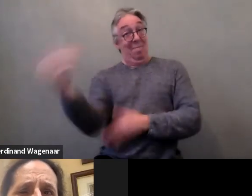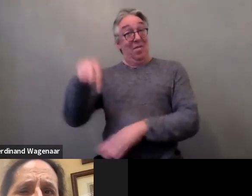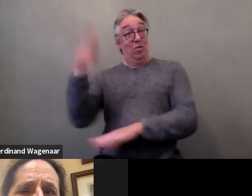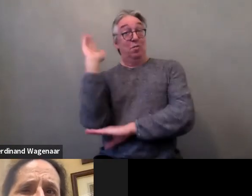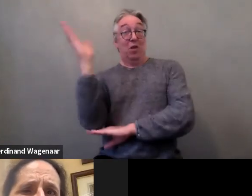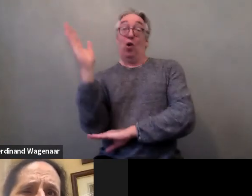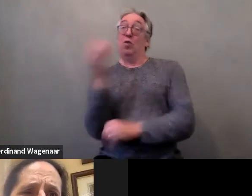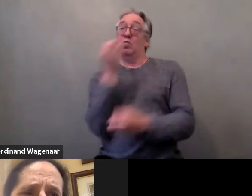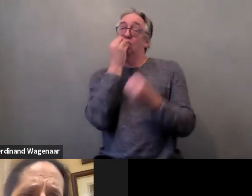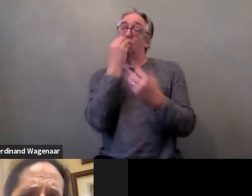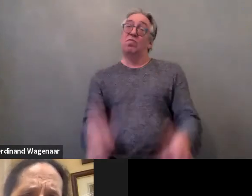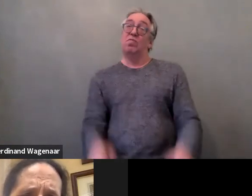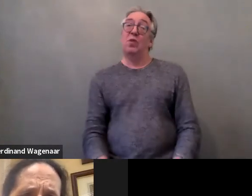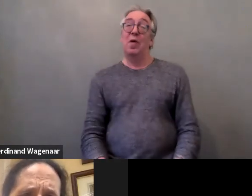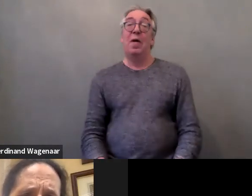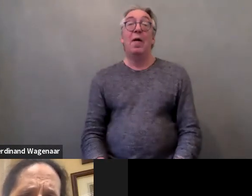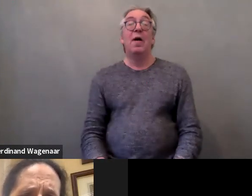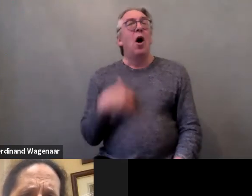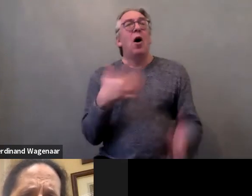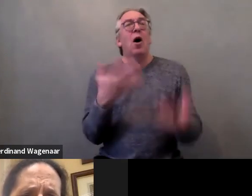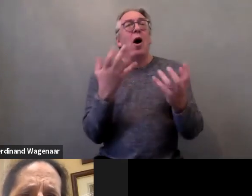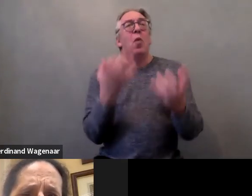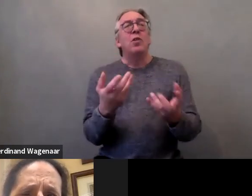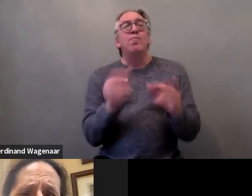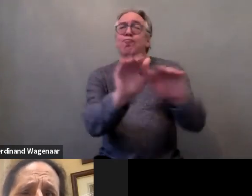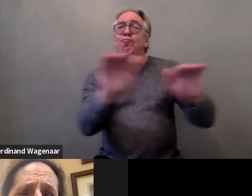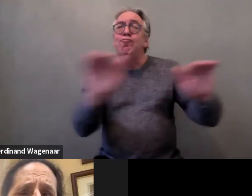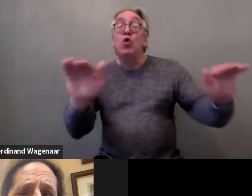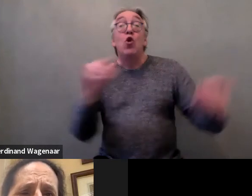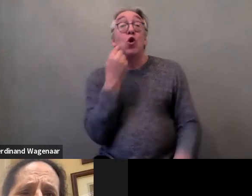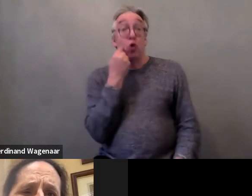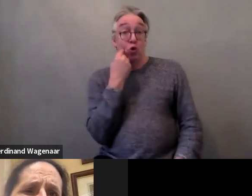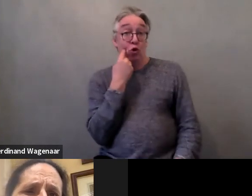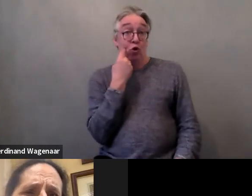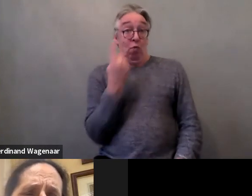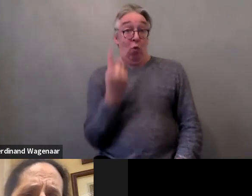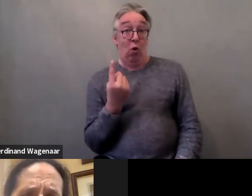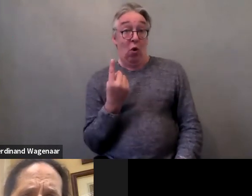I’d like to announce that tomorrow, proposed by the EDF women's Committee,